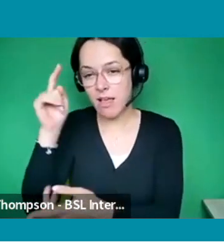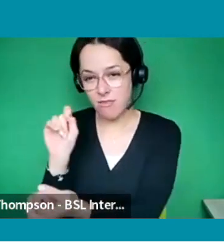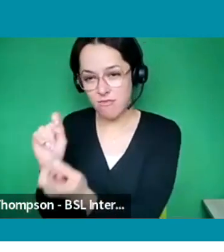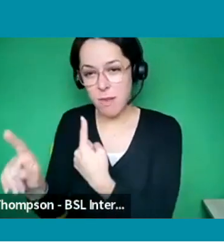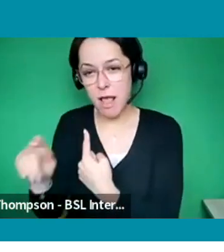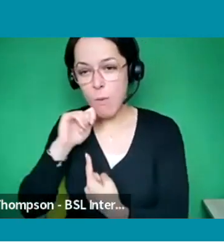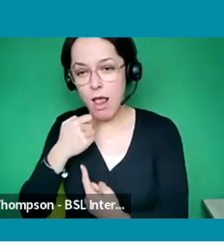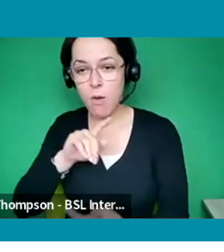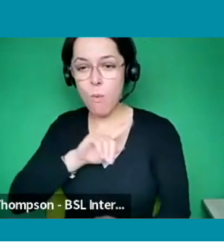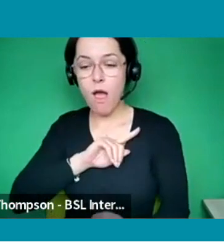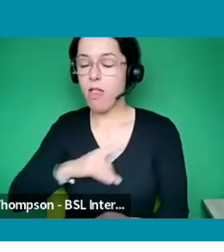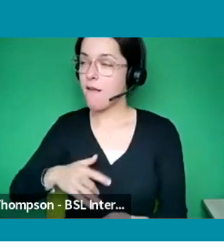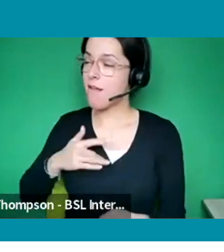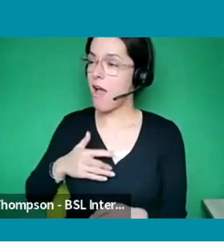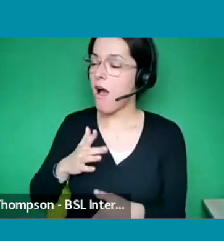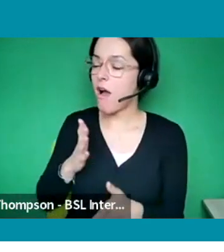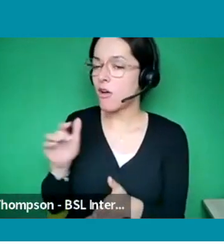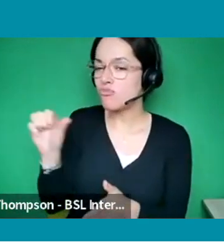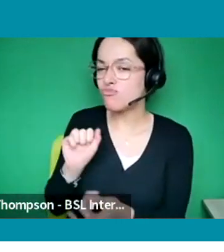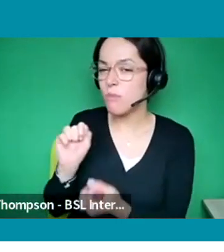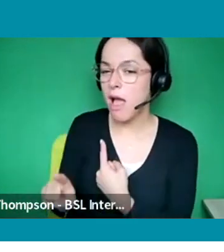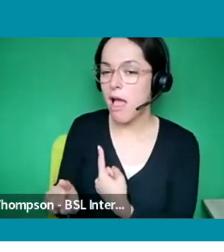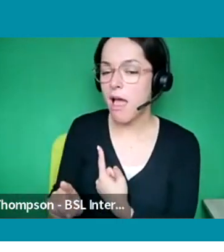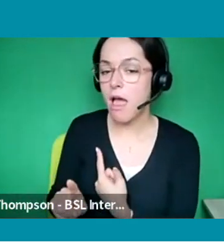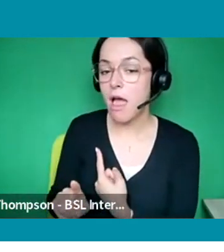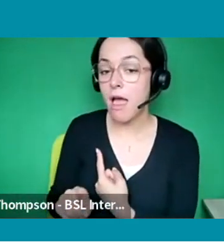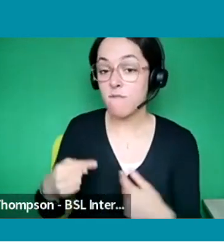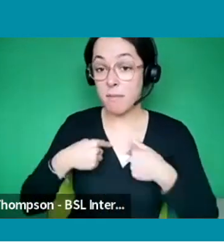I know when people have asked me a question I have to get back to them cause I'll be thinking,